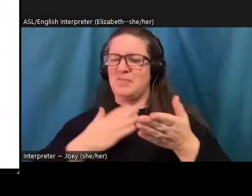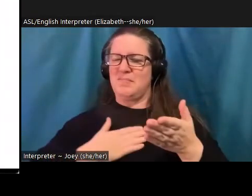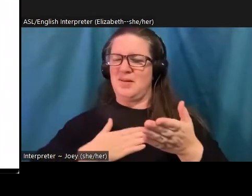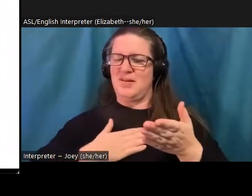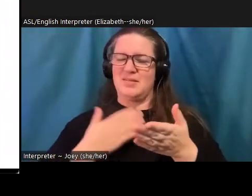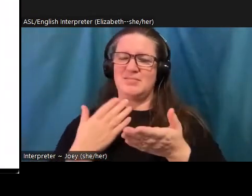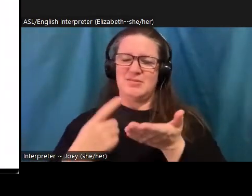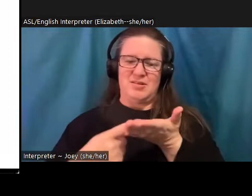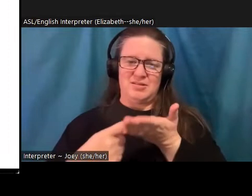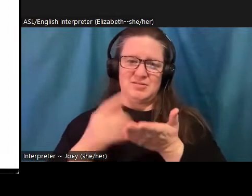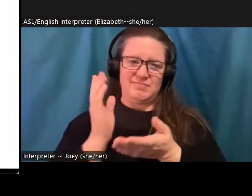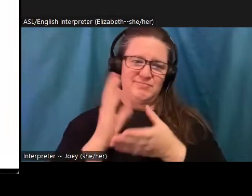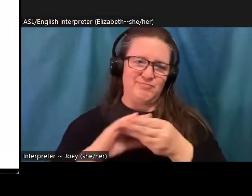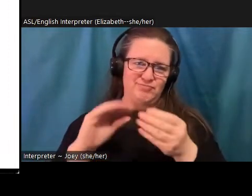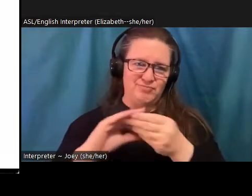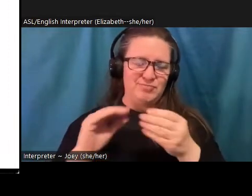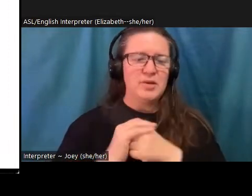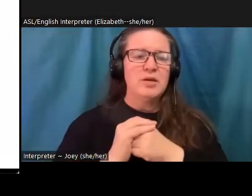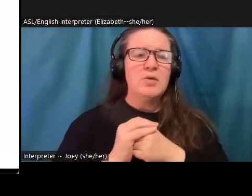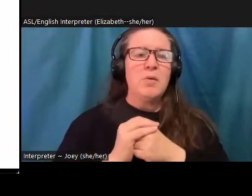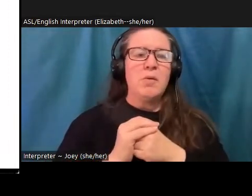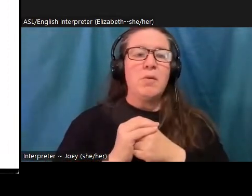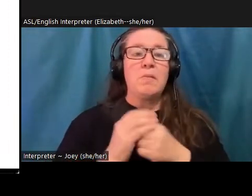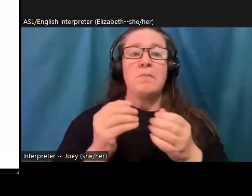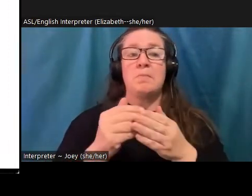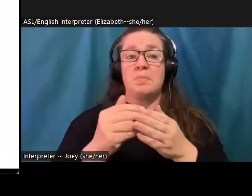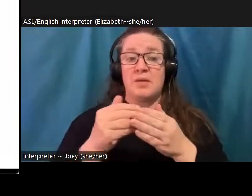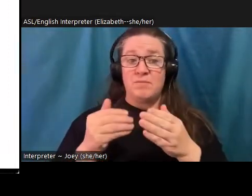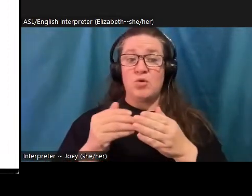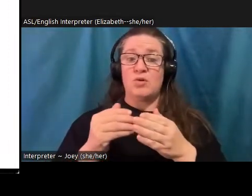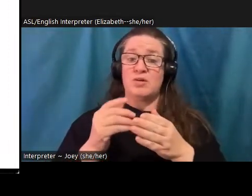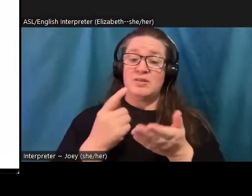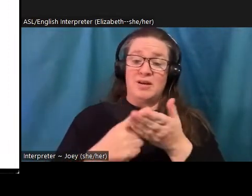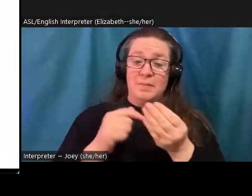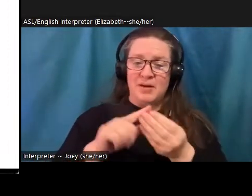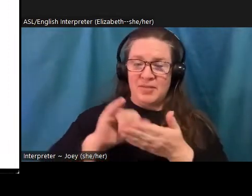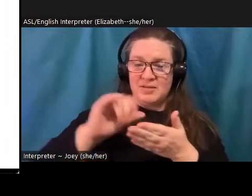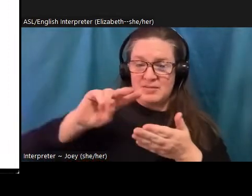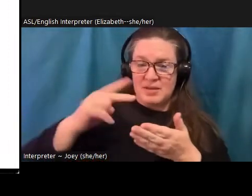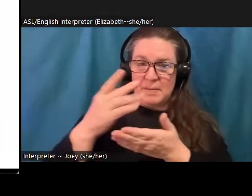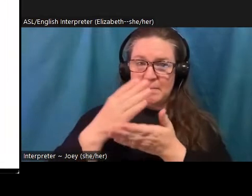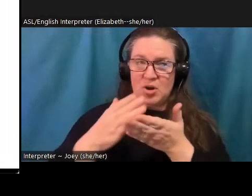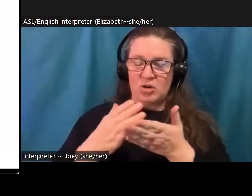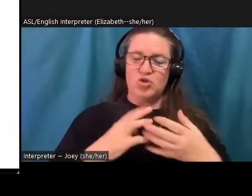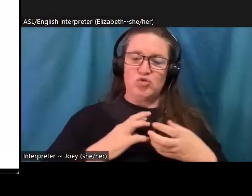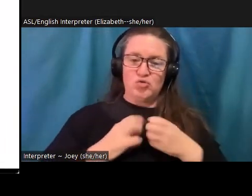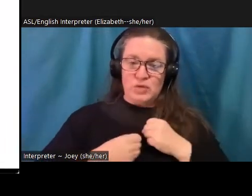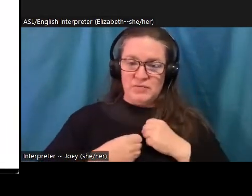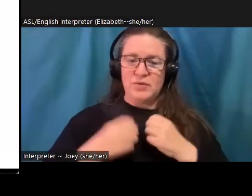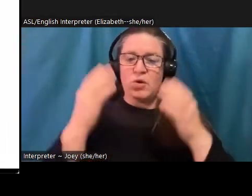Before I get to that second part on on grief, and hope and resilience, I want to spend a couple of minutes outlining what